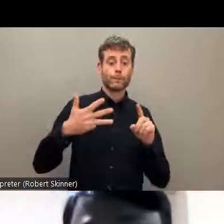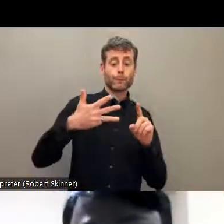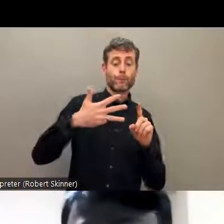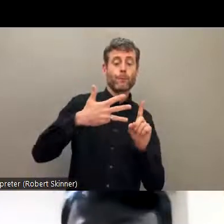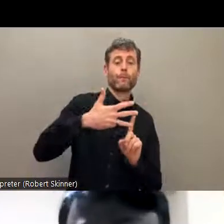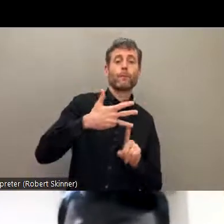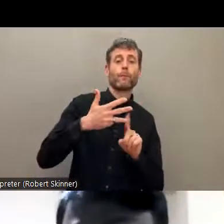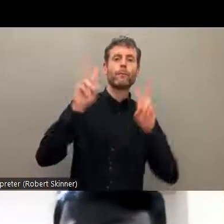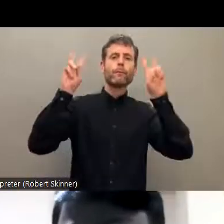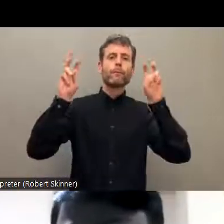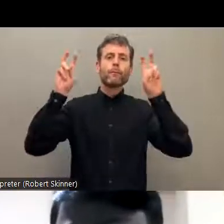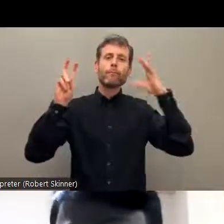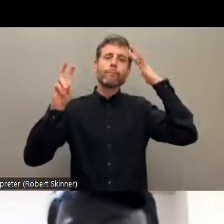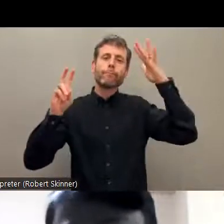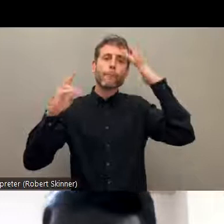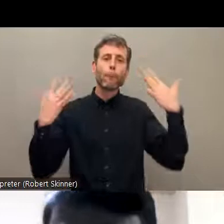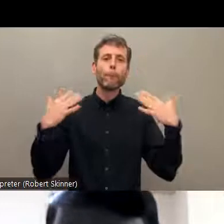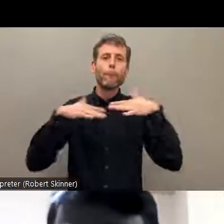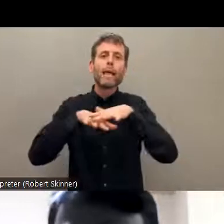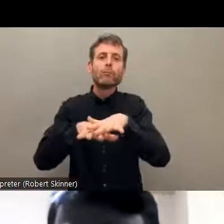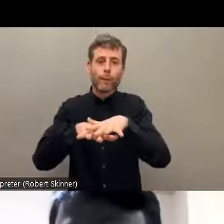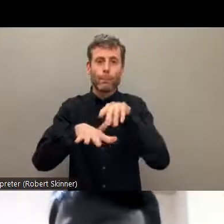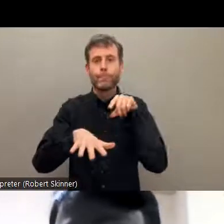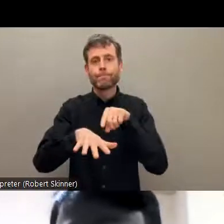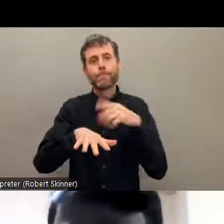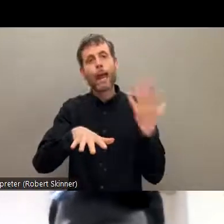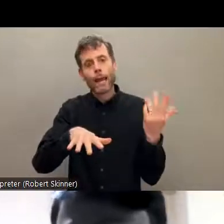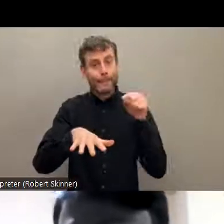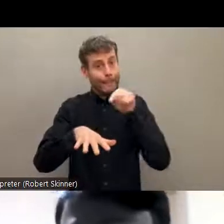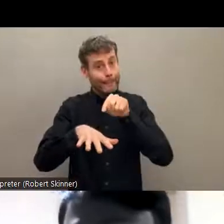talked about mainstreaming. We have a